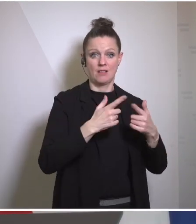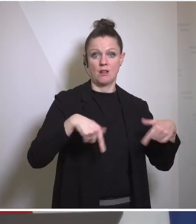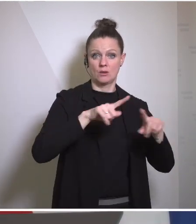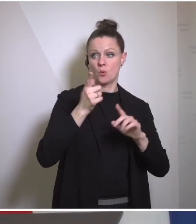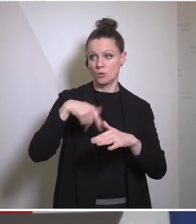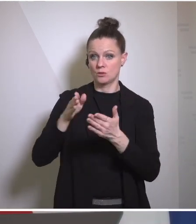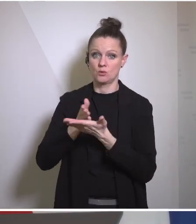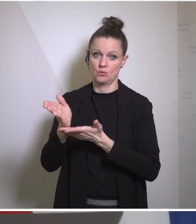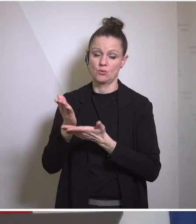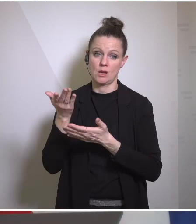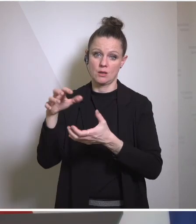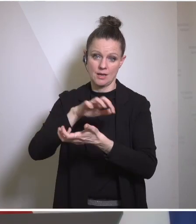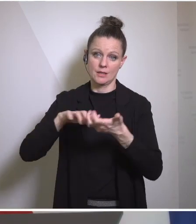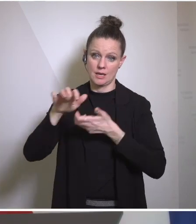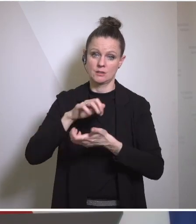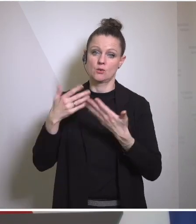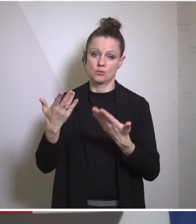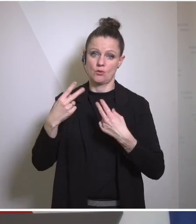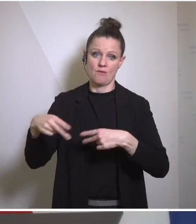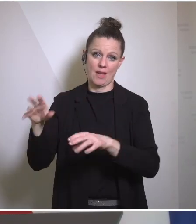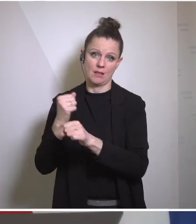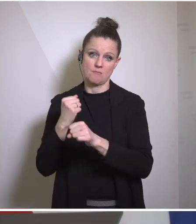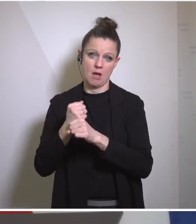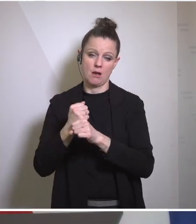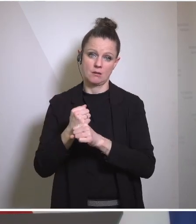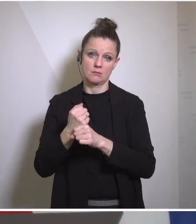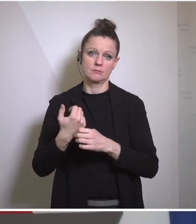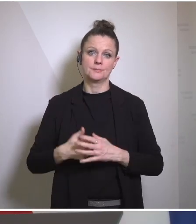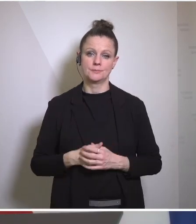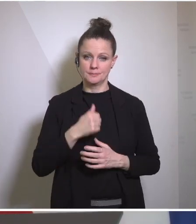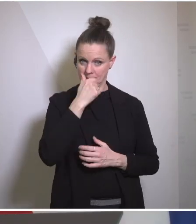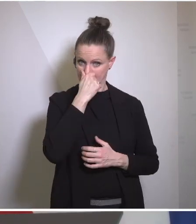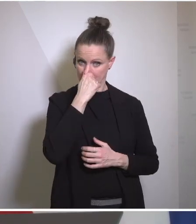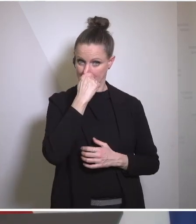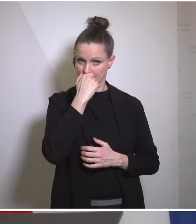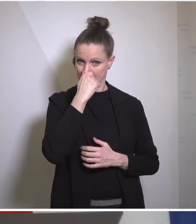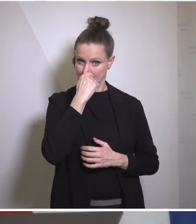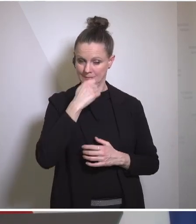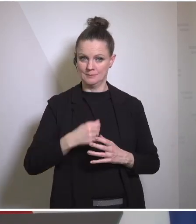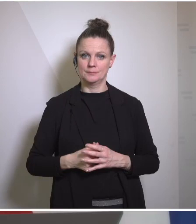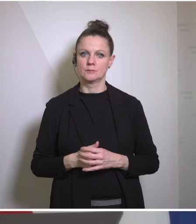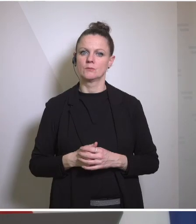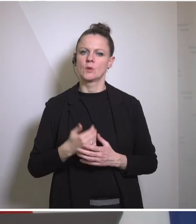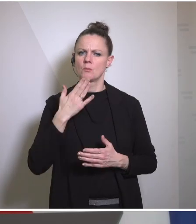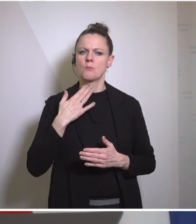in this crisis and we'll continue on this policy and I might I might add that the neutrality has